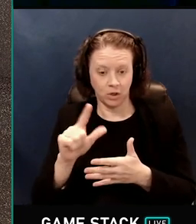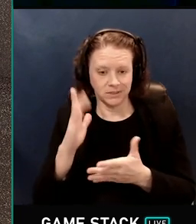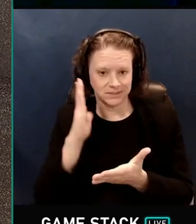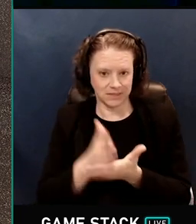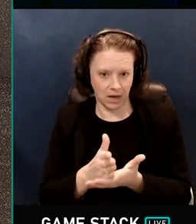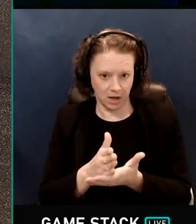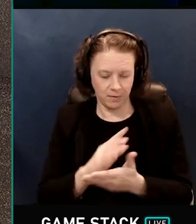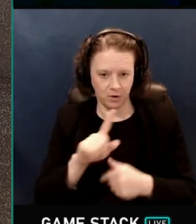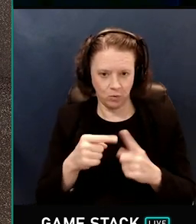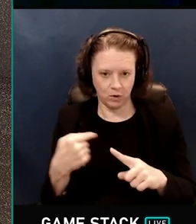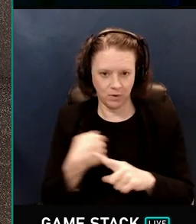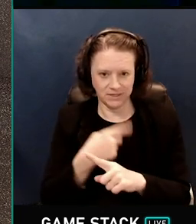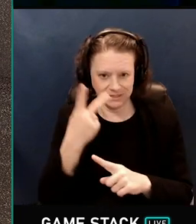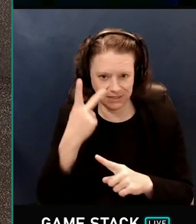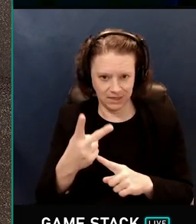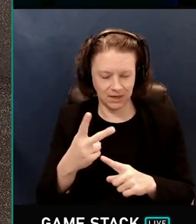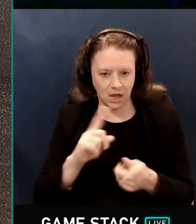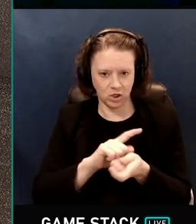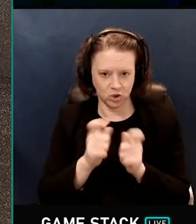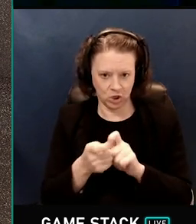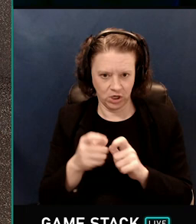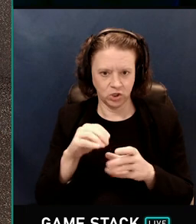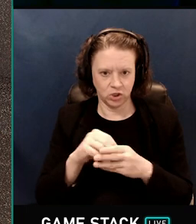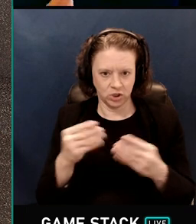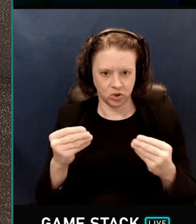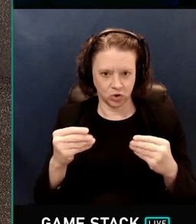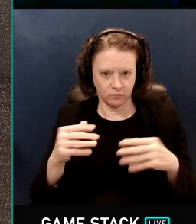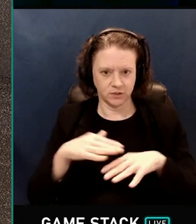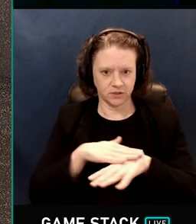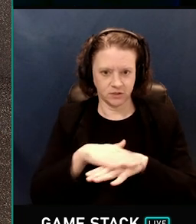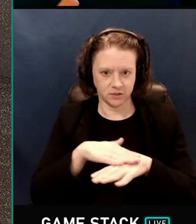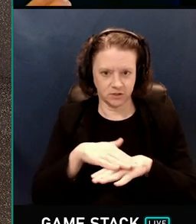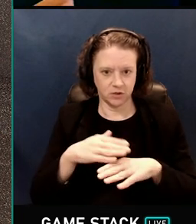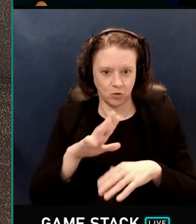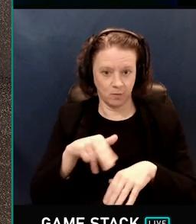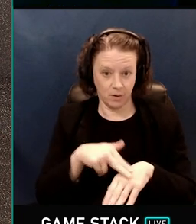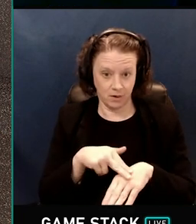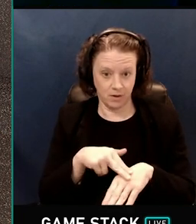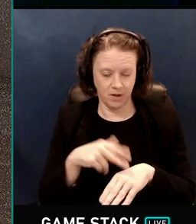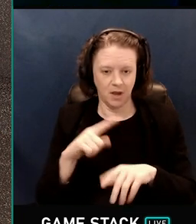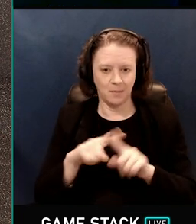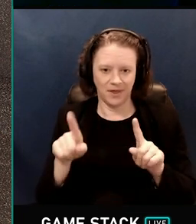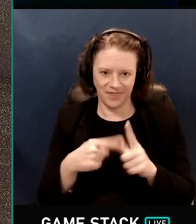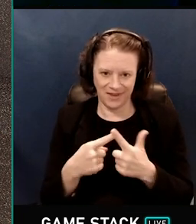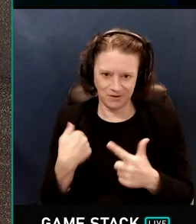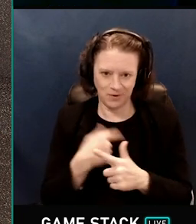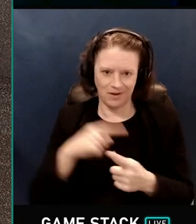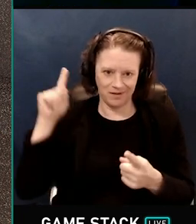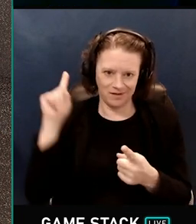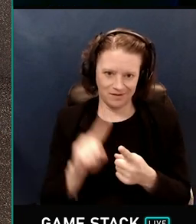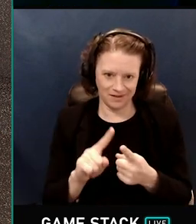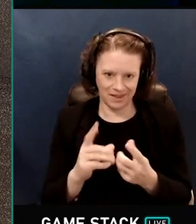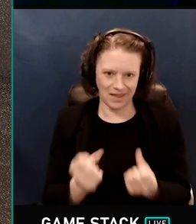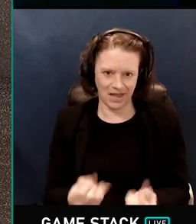a normal discontinuity - change in normal. But if we do that, we'll have fewer samples again, that the denoiser can work with,